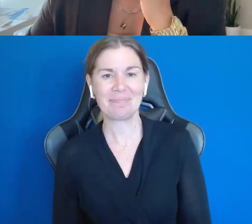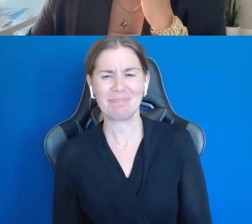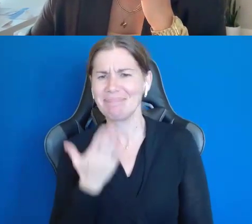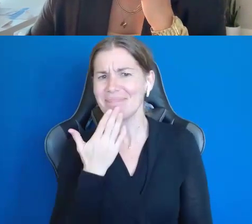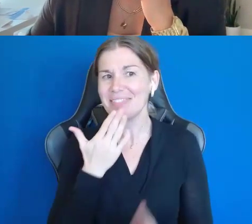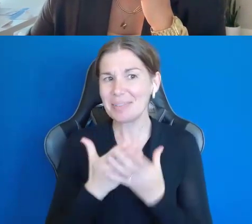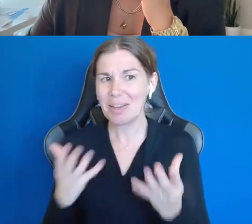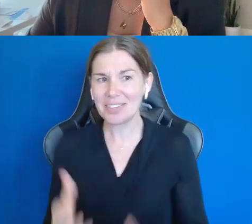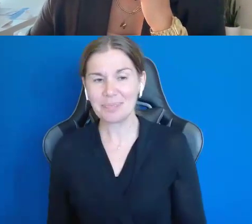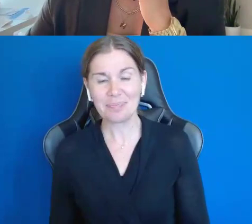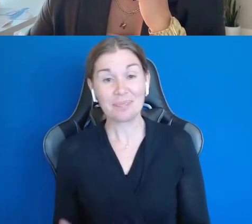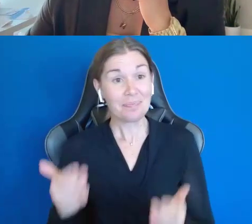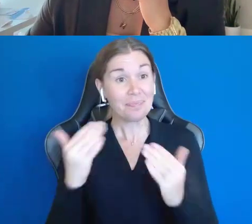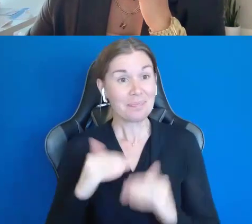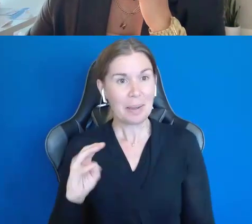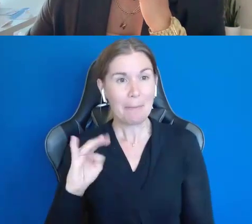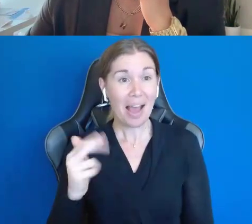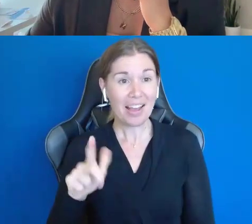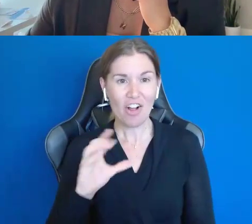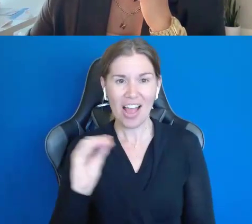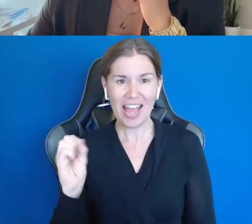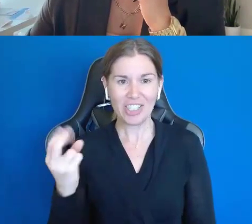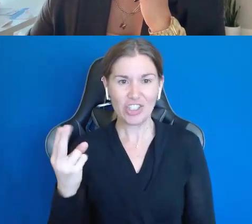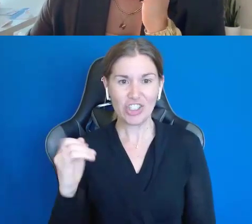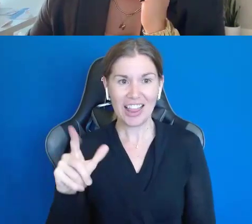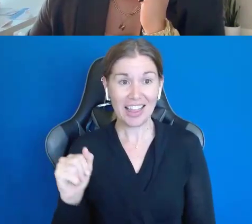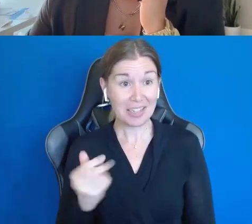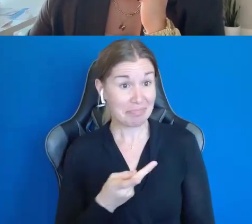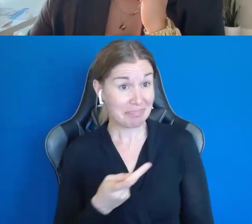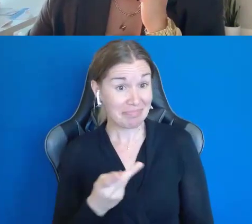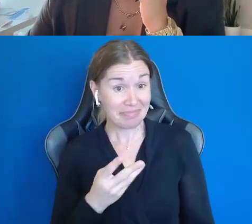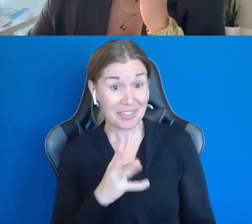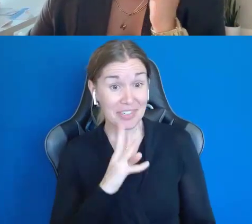So, Michael and Sheila, tell us about your business and